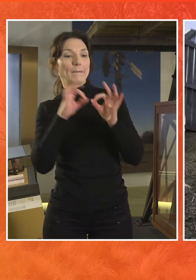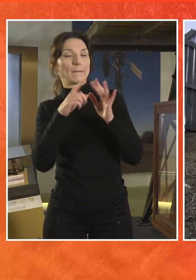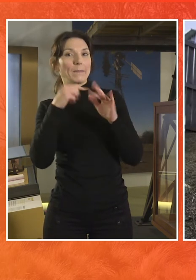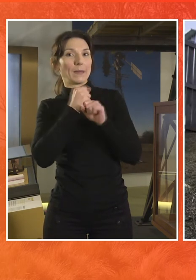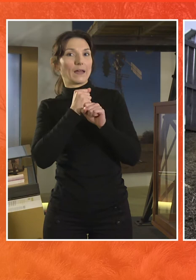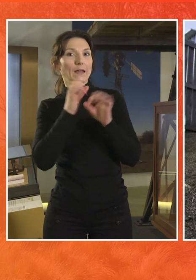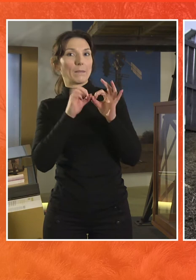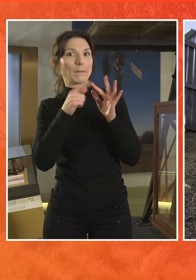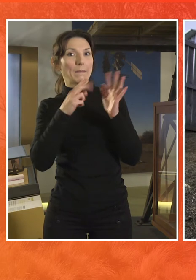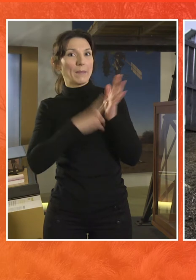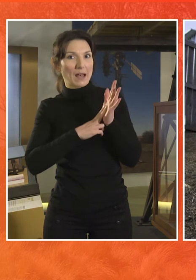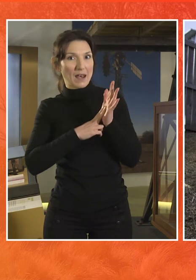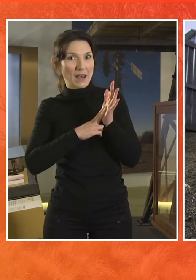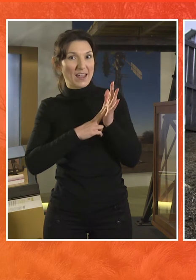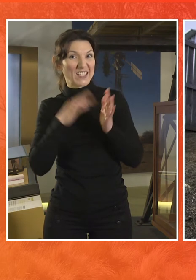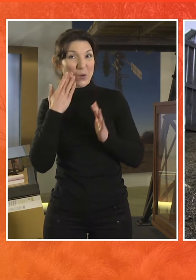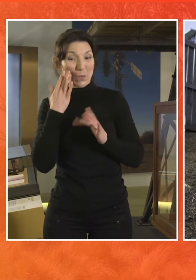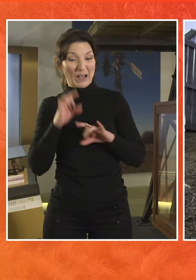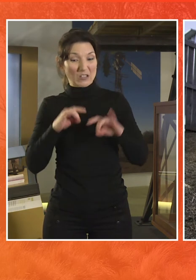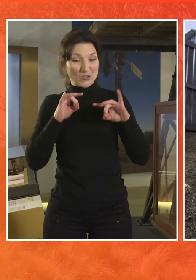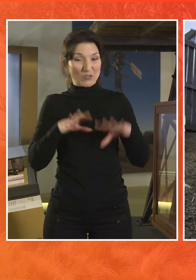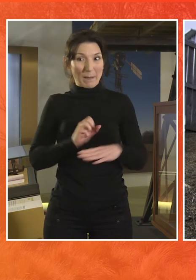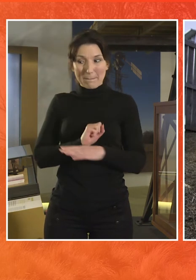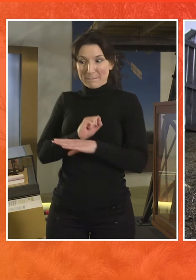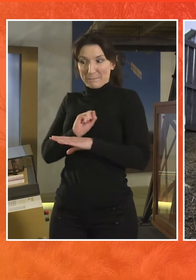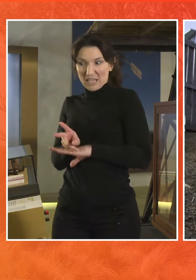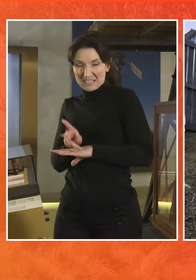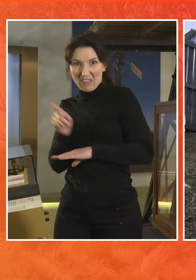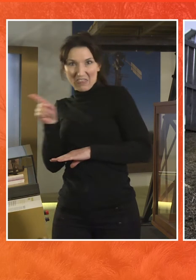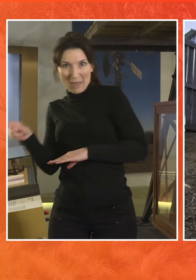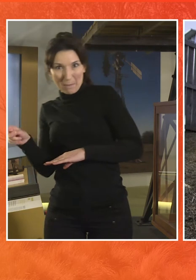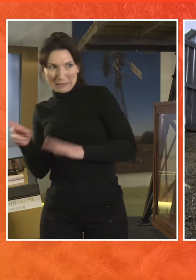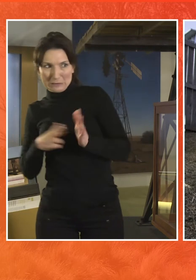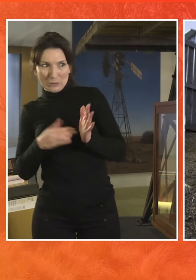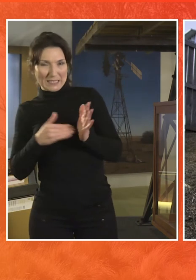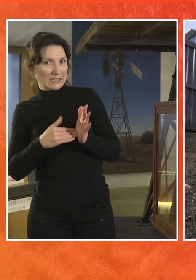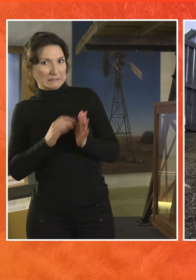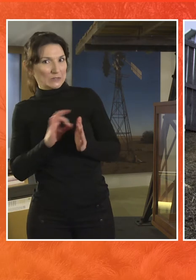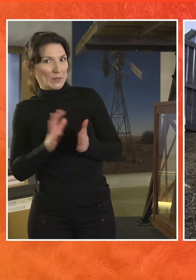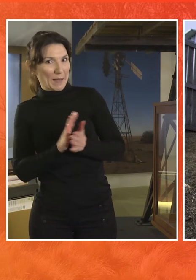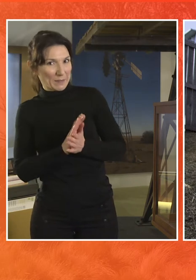Zealand that weren’t very happy that the woolliest sheep in the world now was